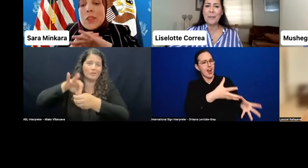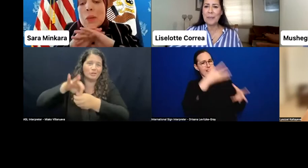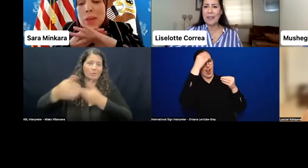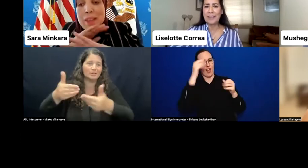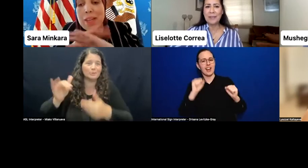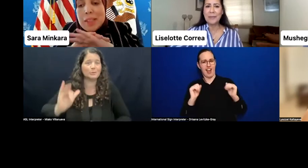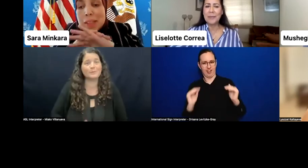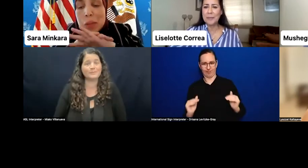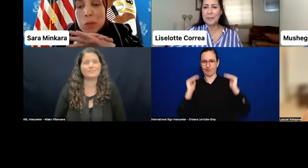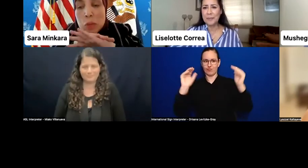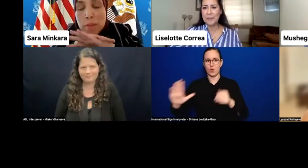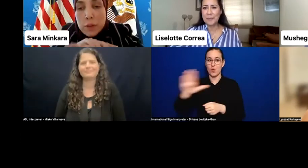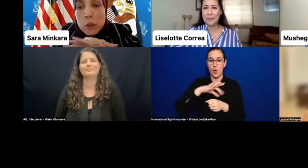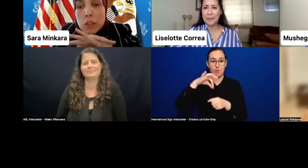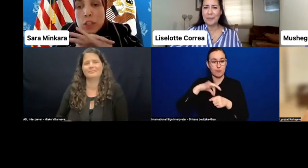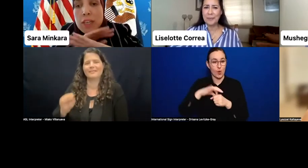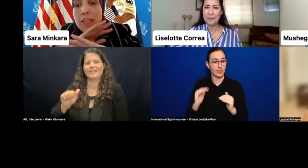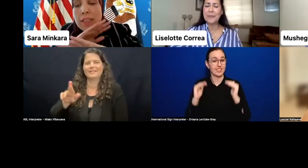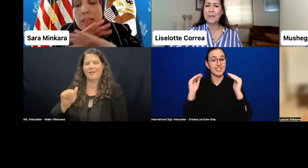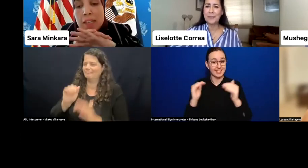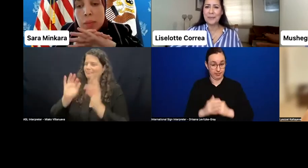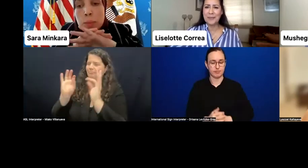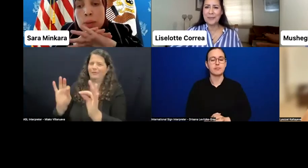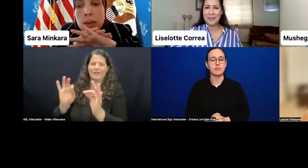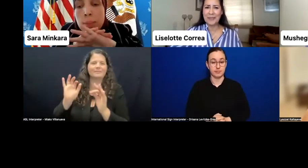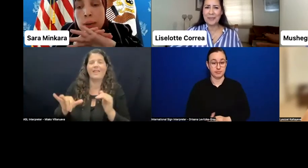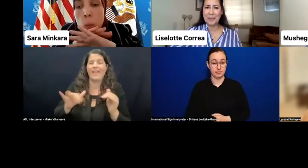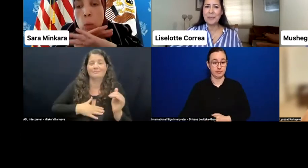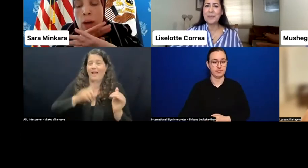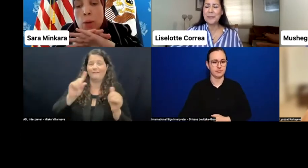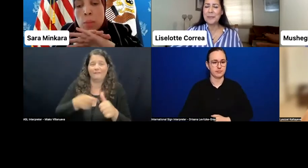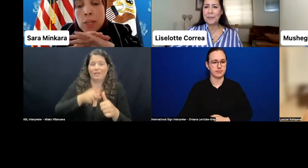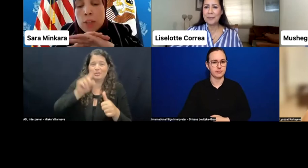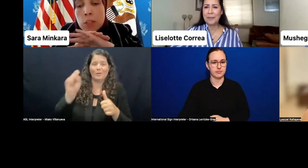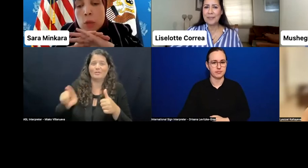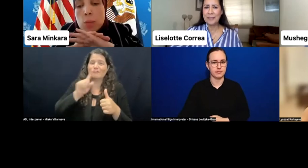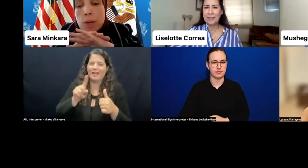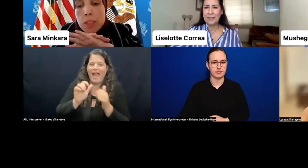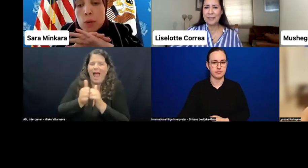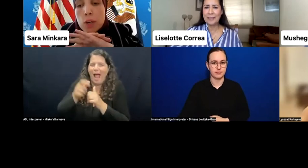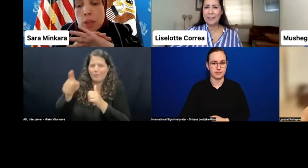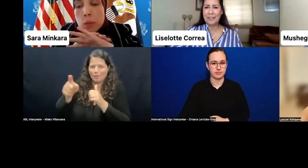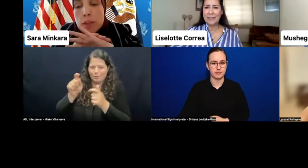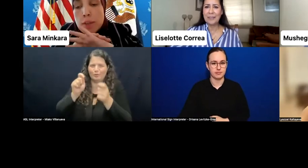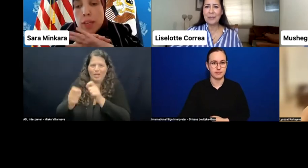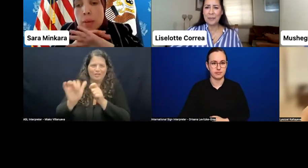So that's-- so to my first question, yes, tell us more about how you made your electoral process more inclusive.